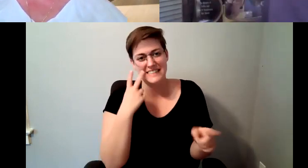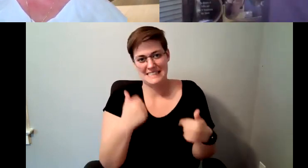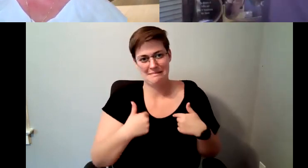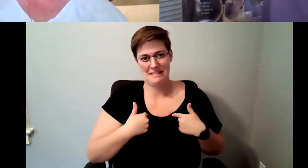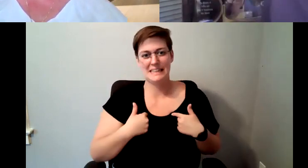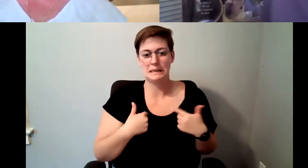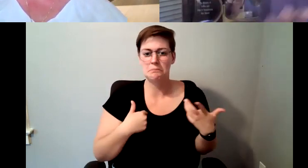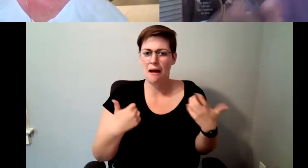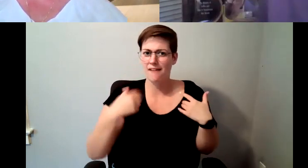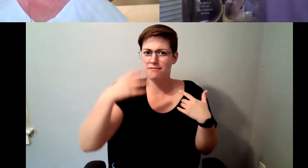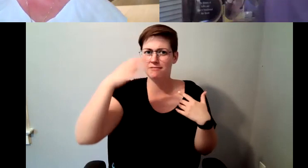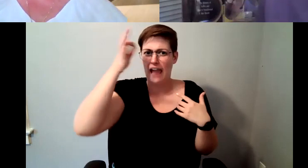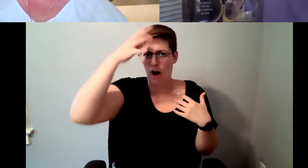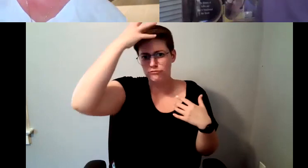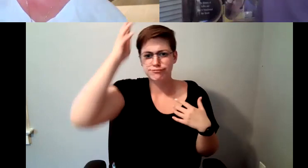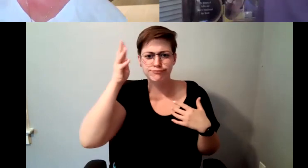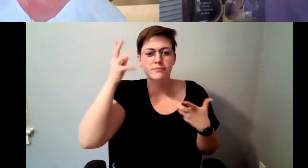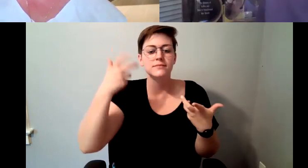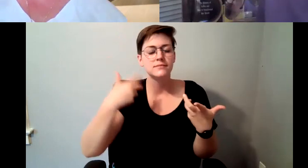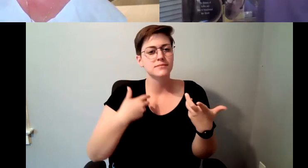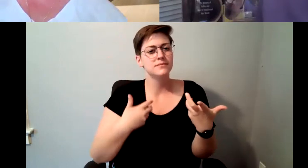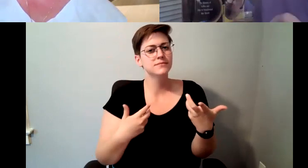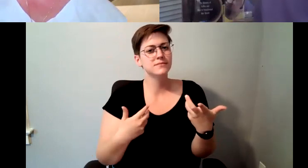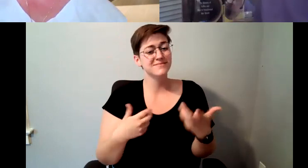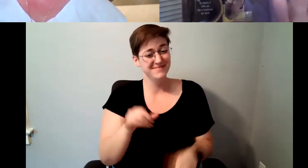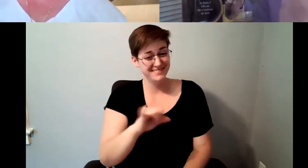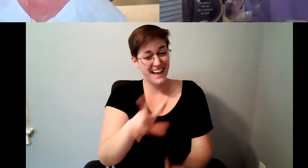D. Major Cohen: Those videos really convinced me that it was time to shave my head at any